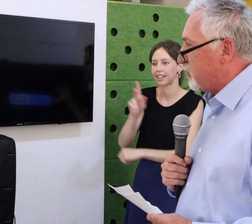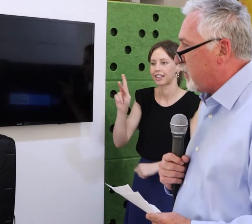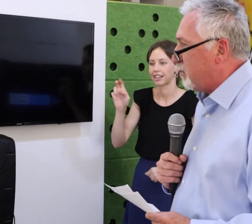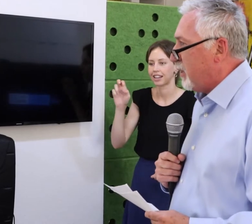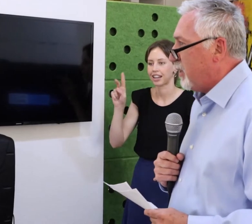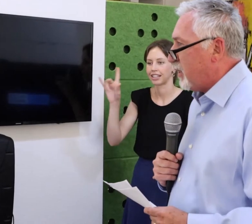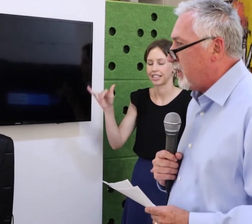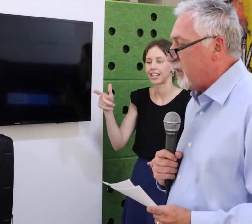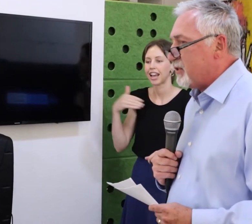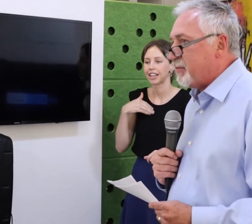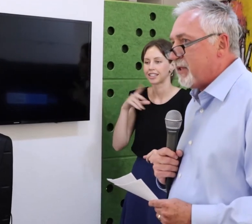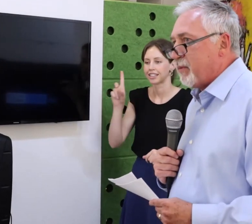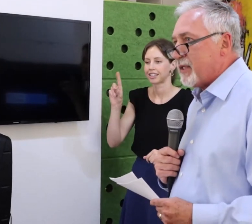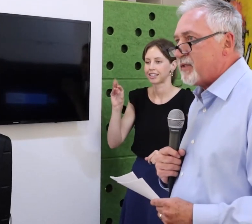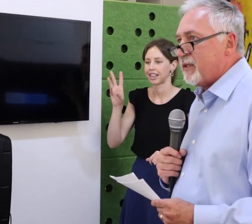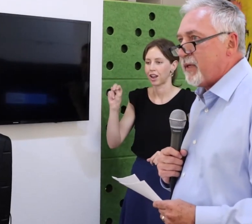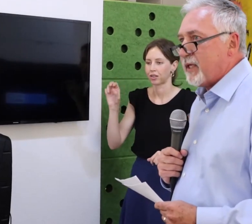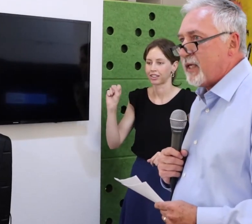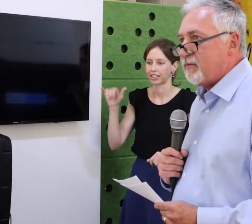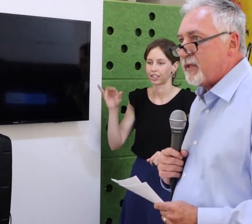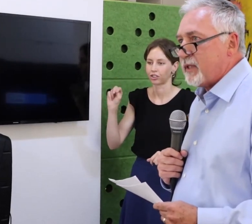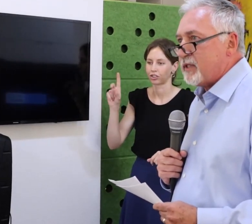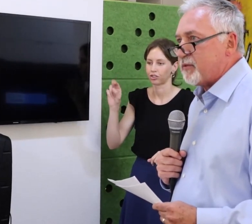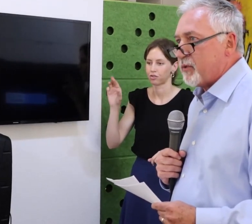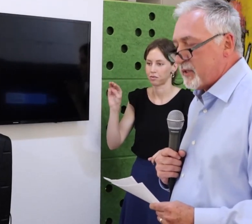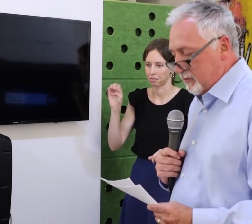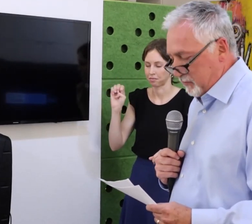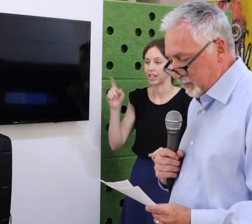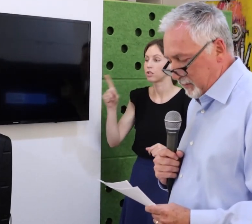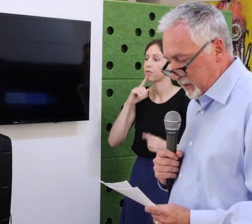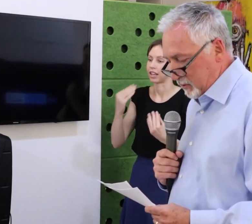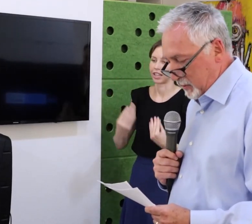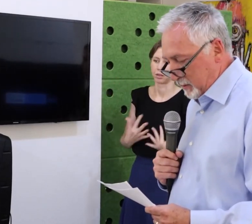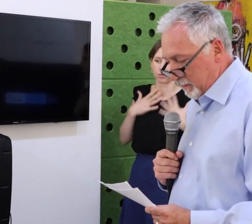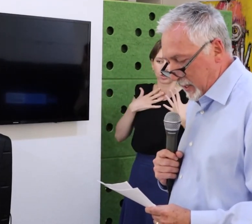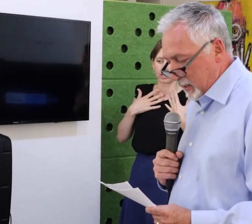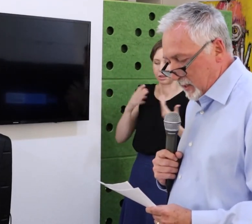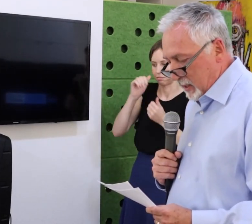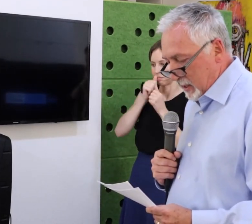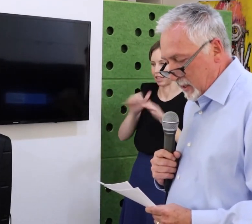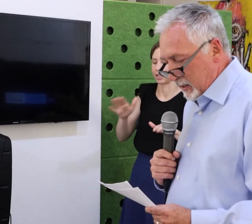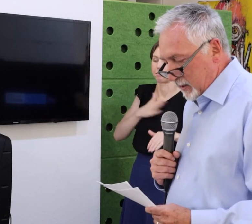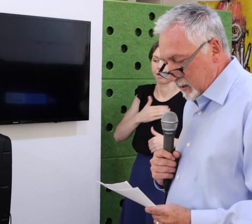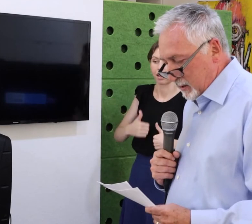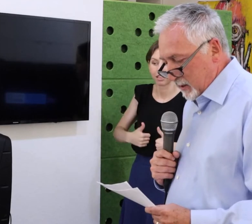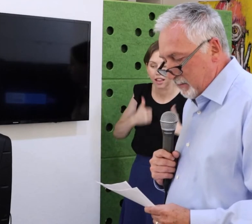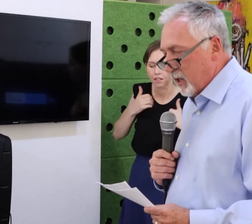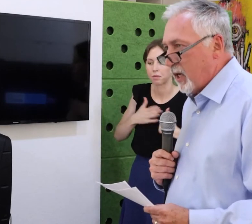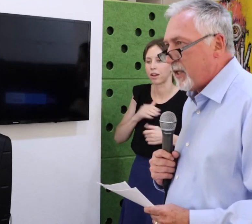I’m so inspired to be here, as I said. It just hit me, you know I want to do a kick-it-off with a